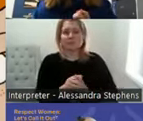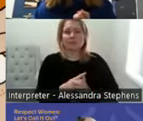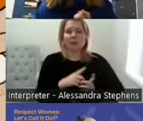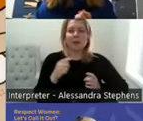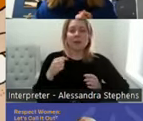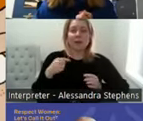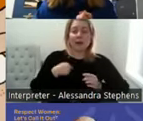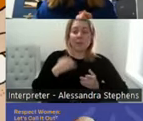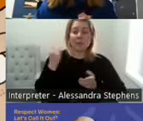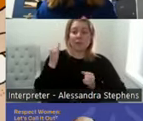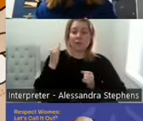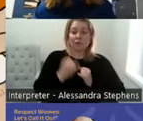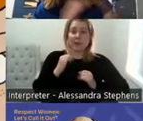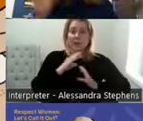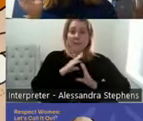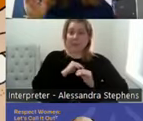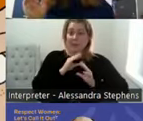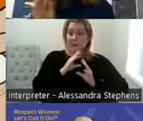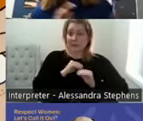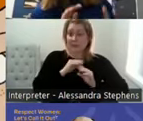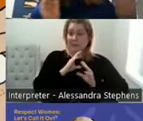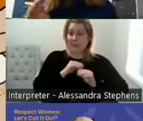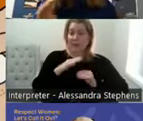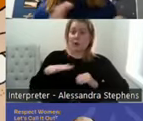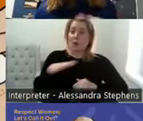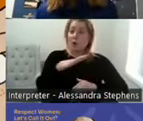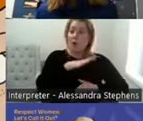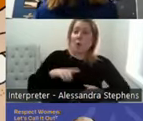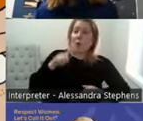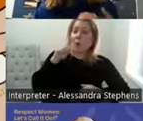about recognition of all people as sexual beings and that even children have the